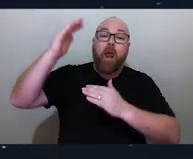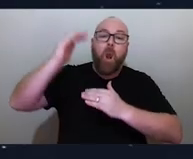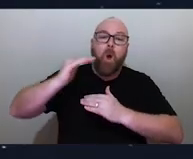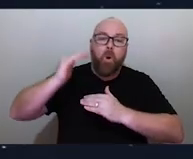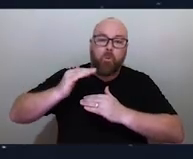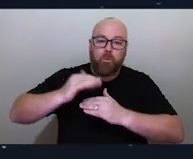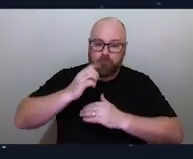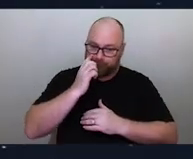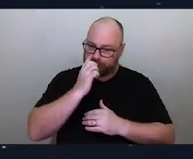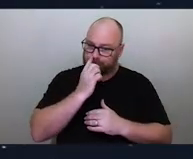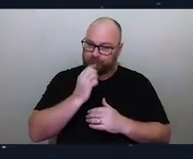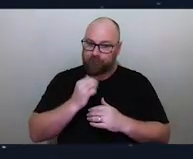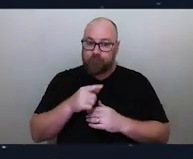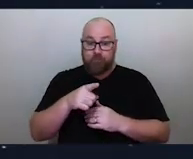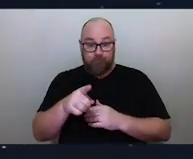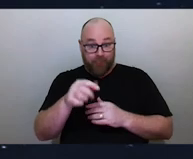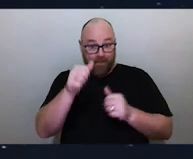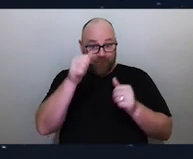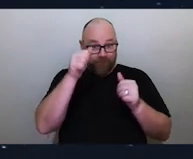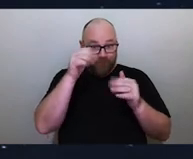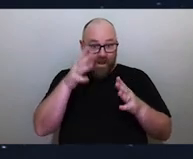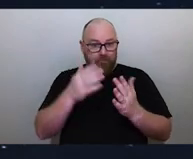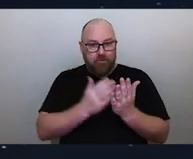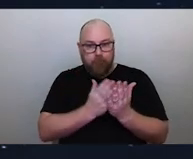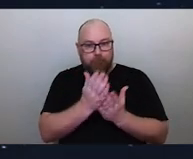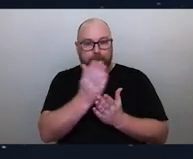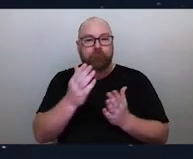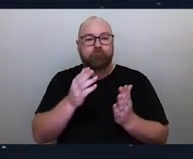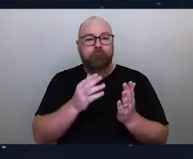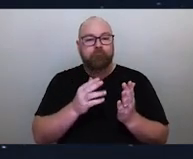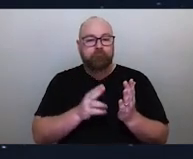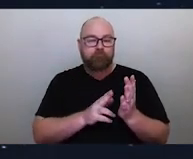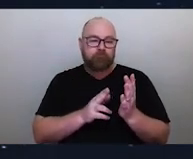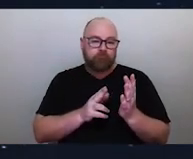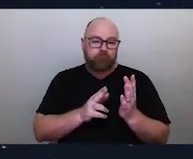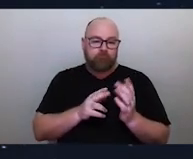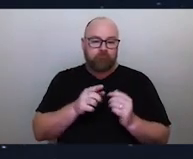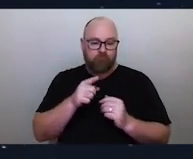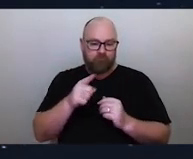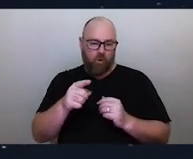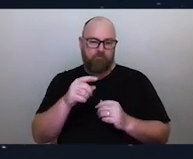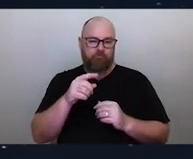So we can see this is a very famous part of navigation across Oceania and around the world.